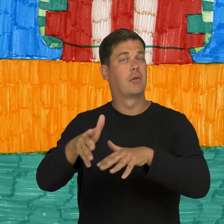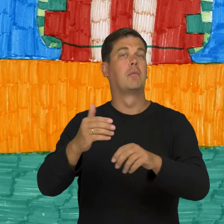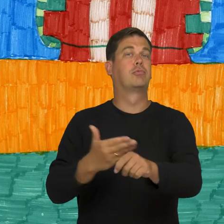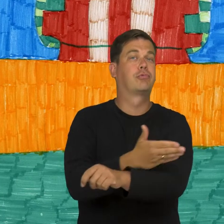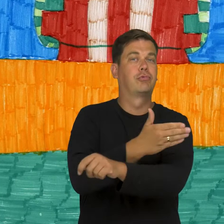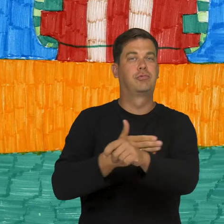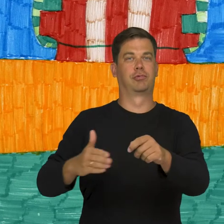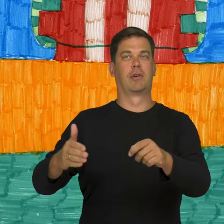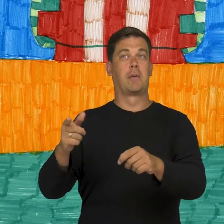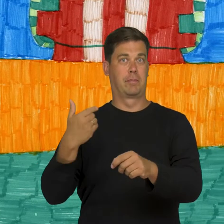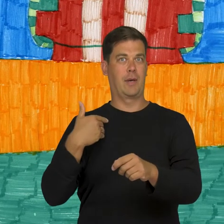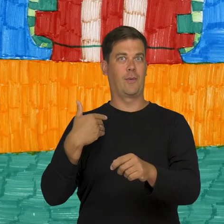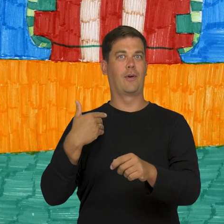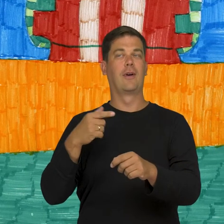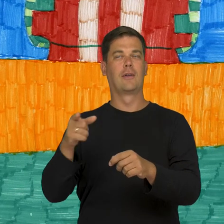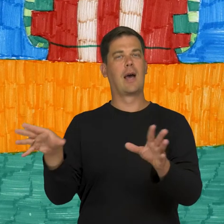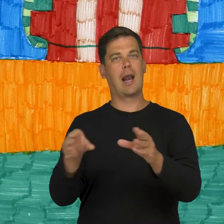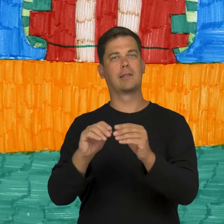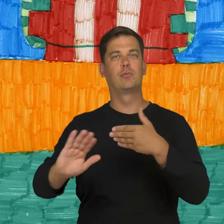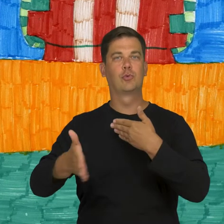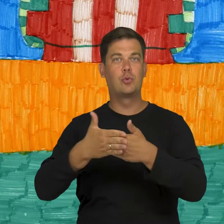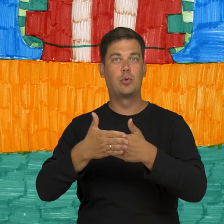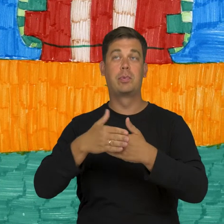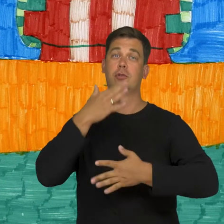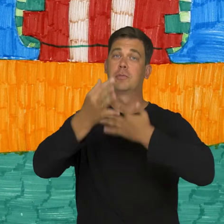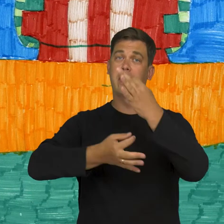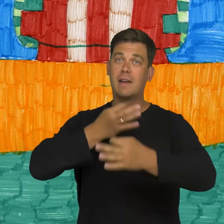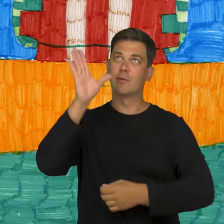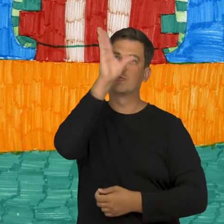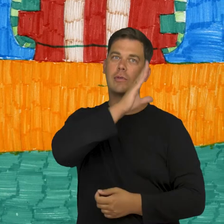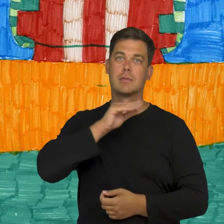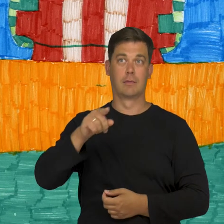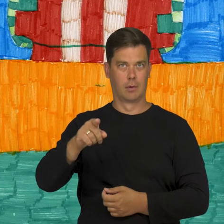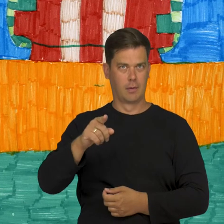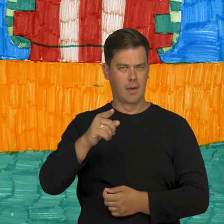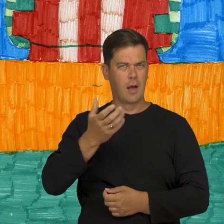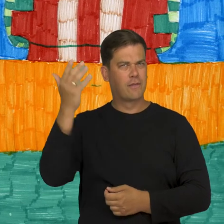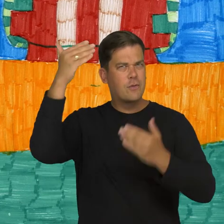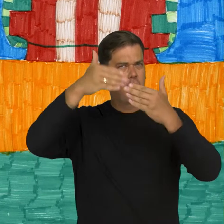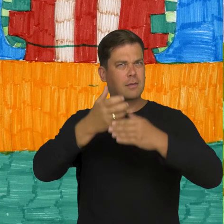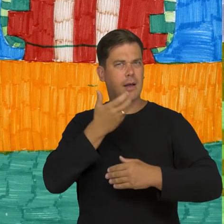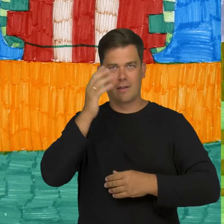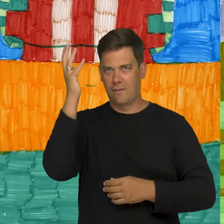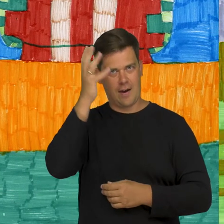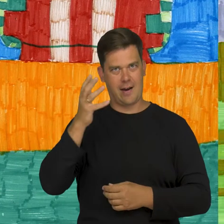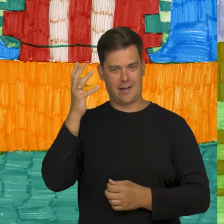There was a wedding march in the film, music, singing songs under a full moon. people are going crazy at midsummer night.